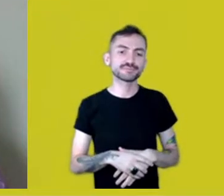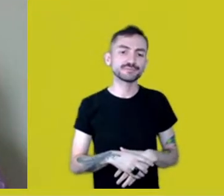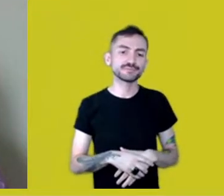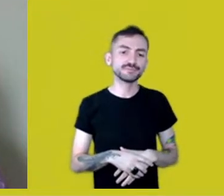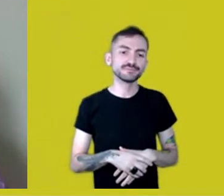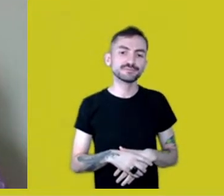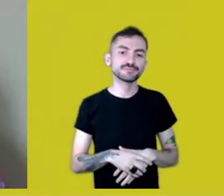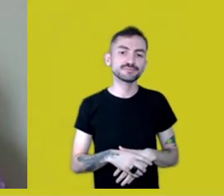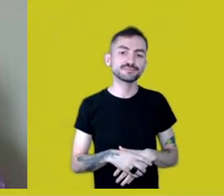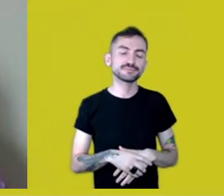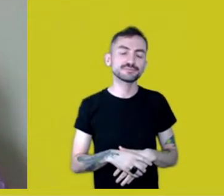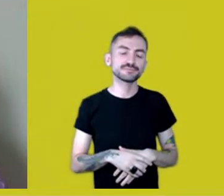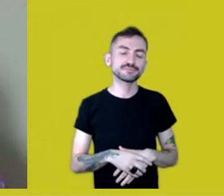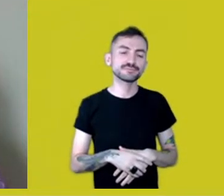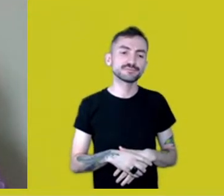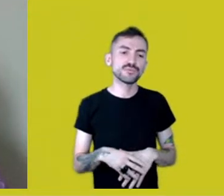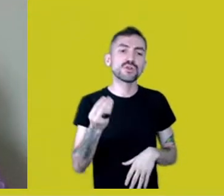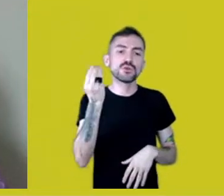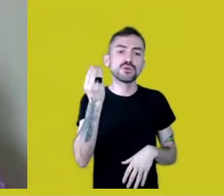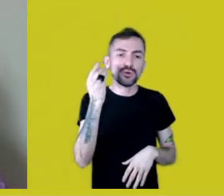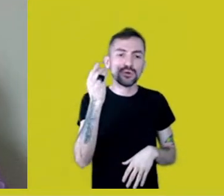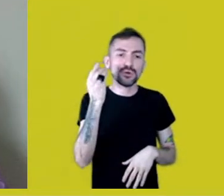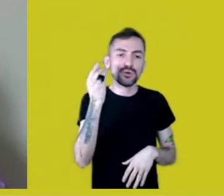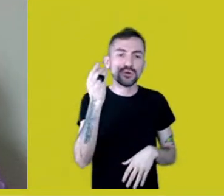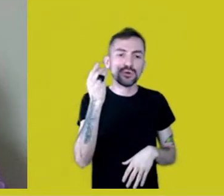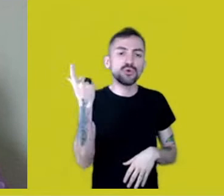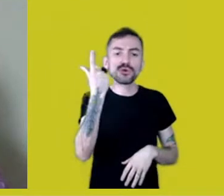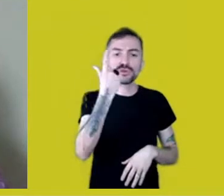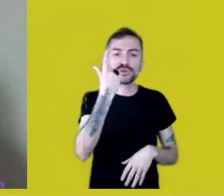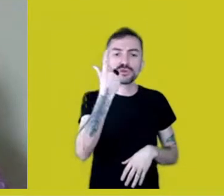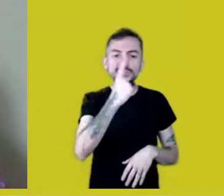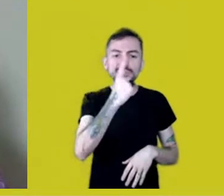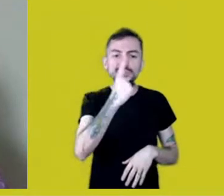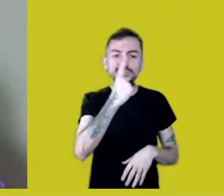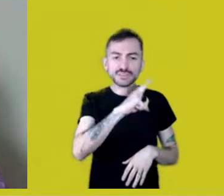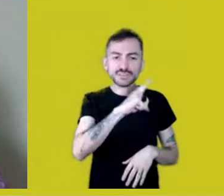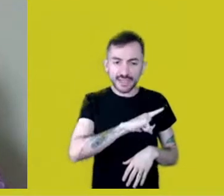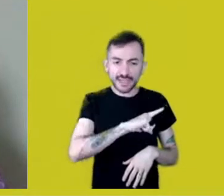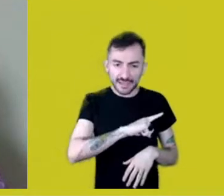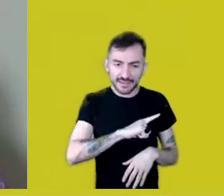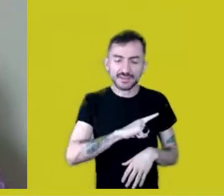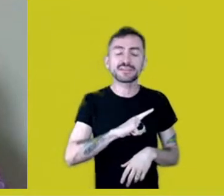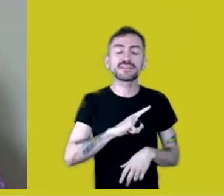evident, manifest,